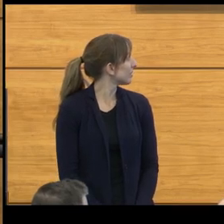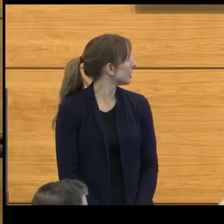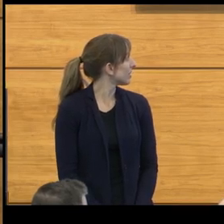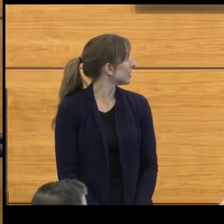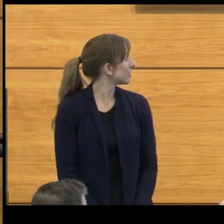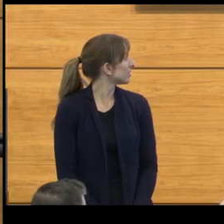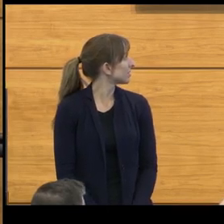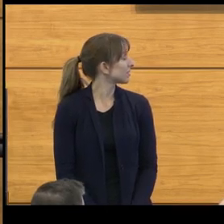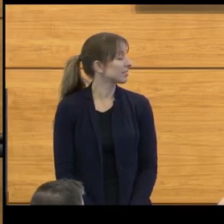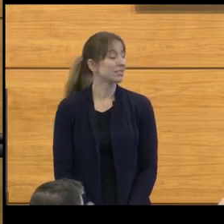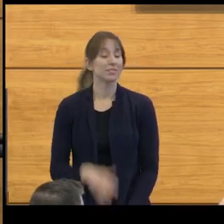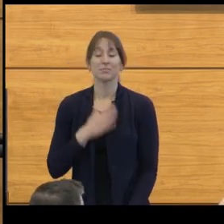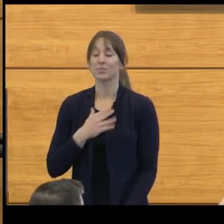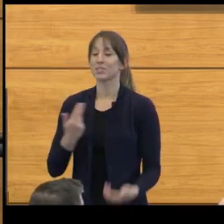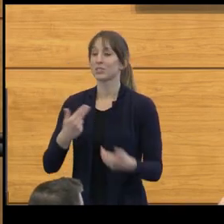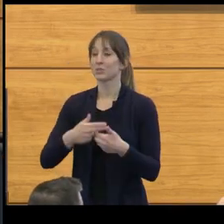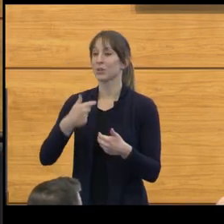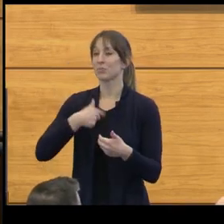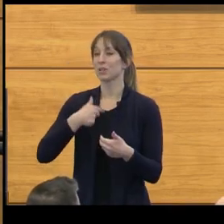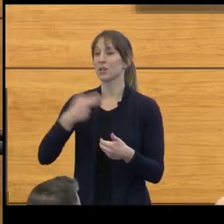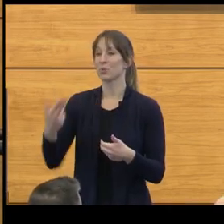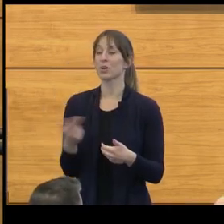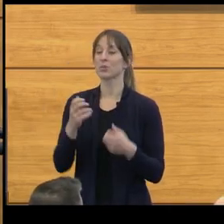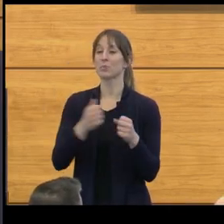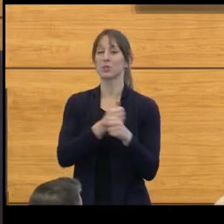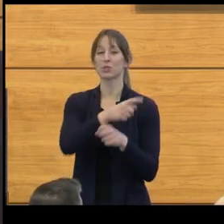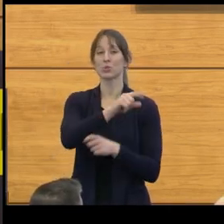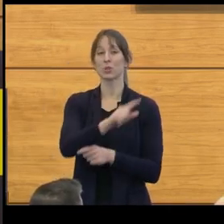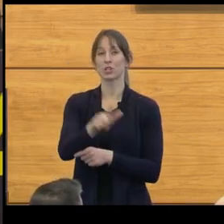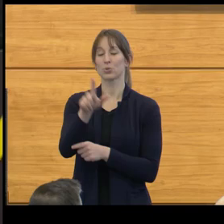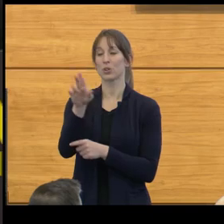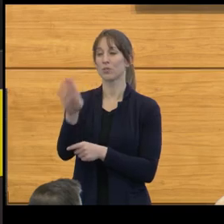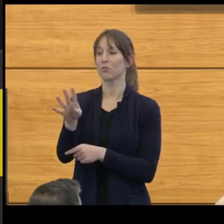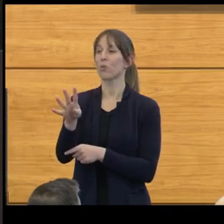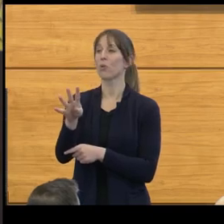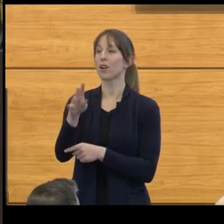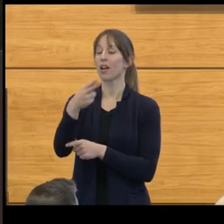Please join me in welcoming the 2024 Henry Russell Lecturer,